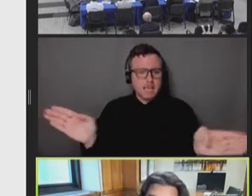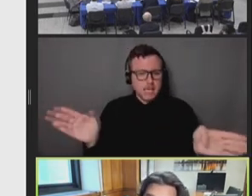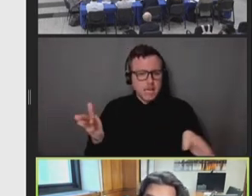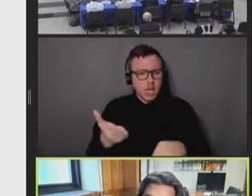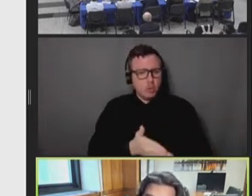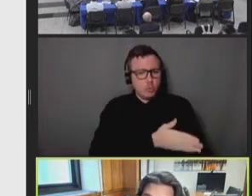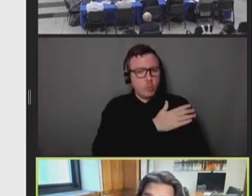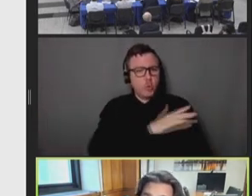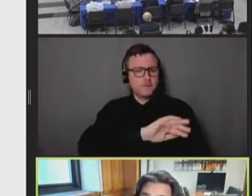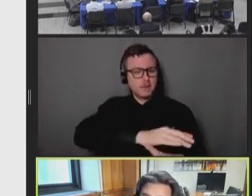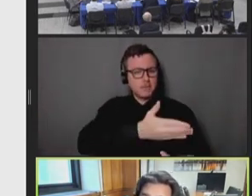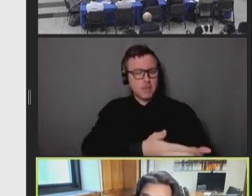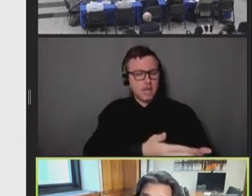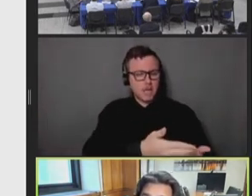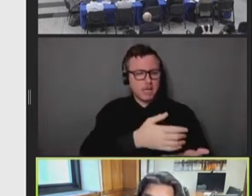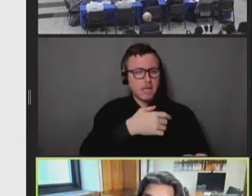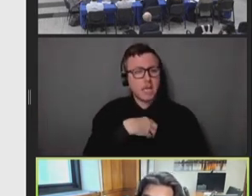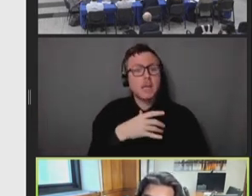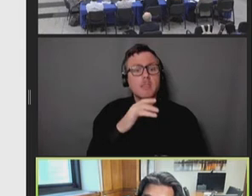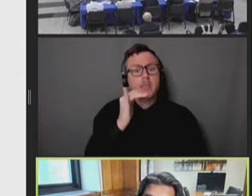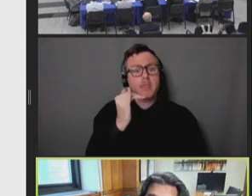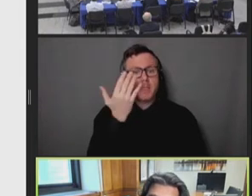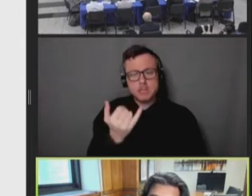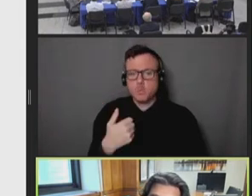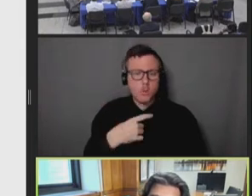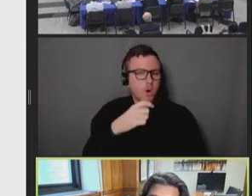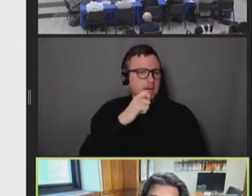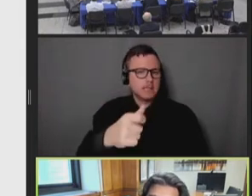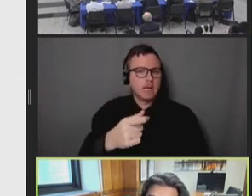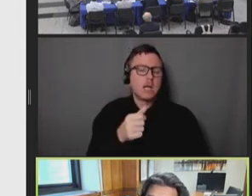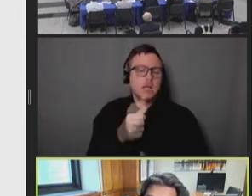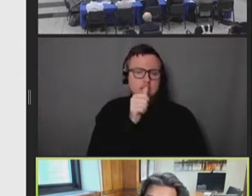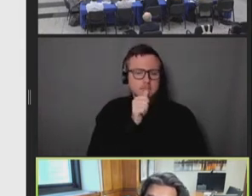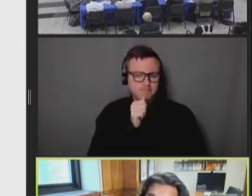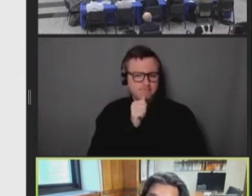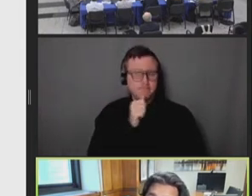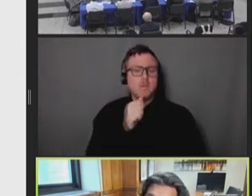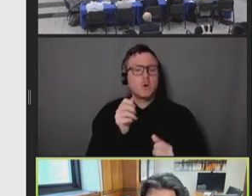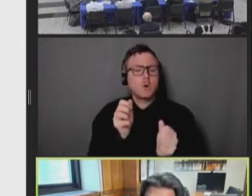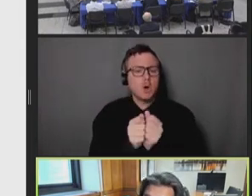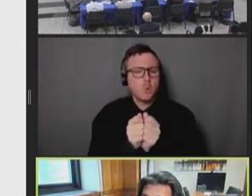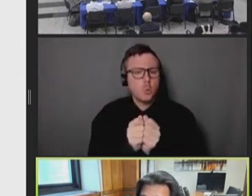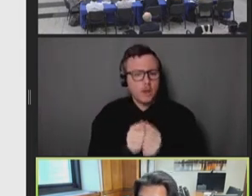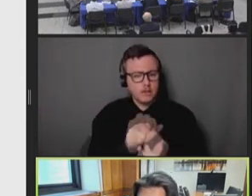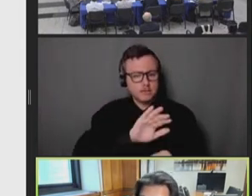we're not facing supply constraints today, and why we have seen everyone be able to